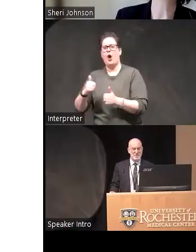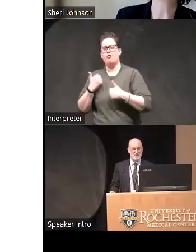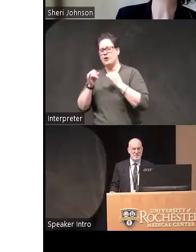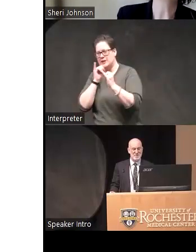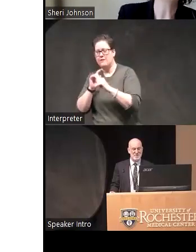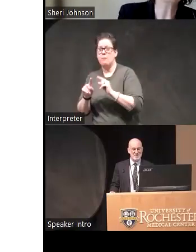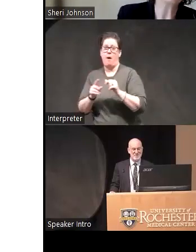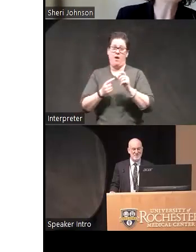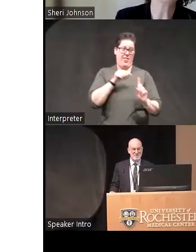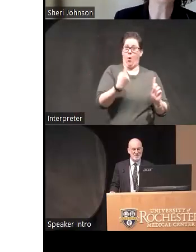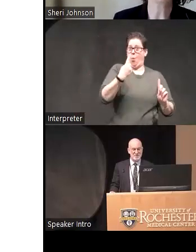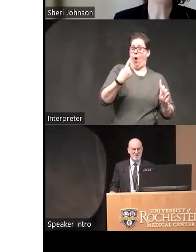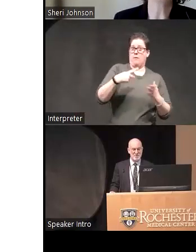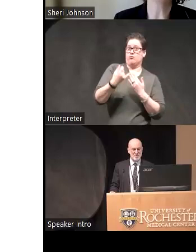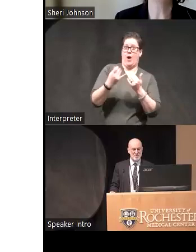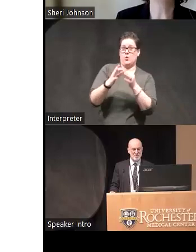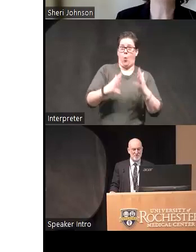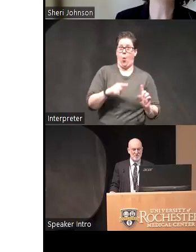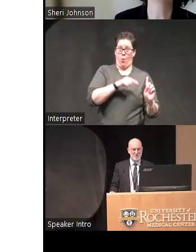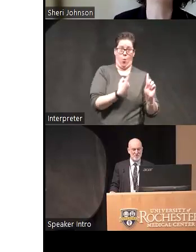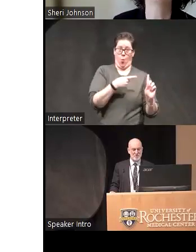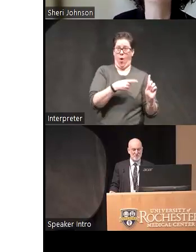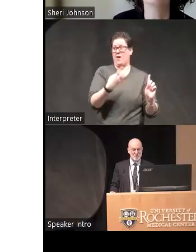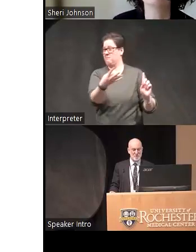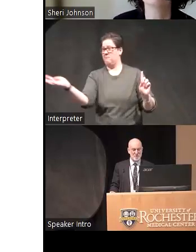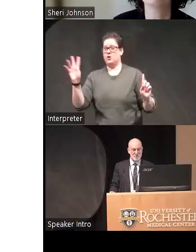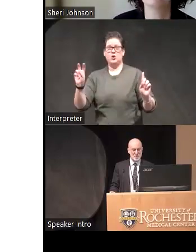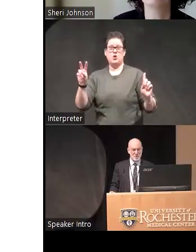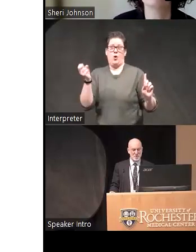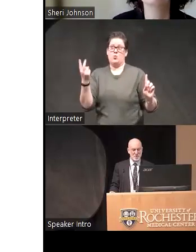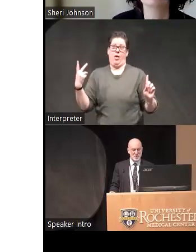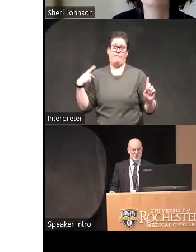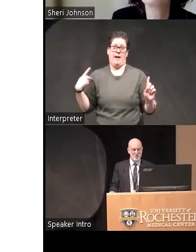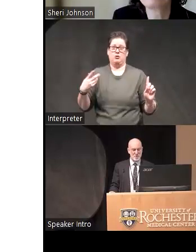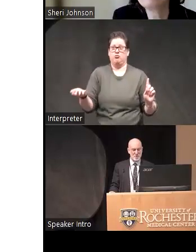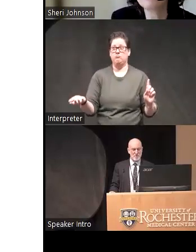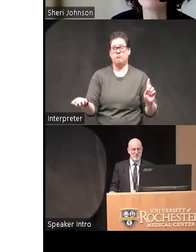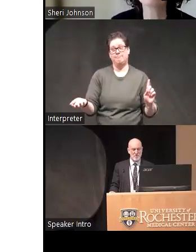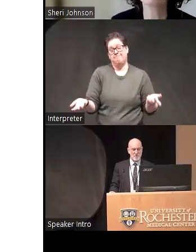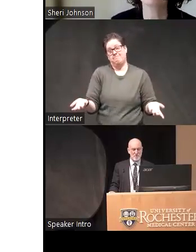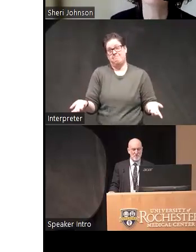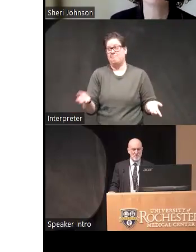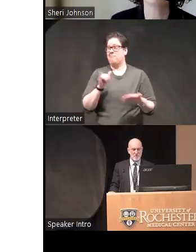but basically that fell to one person who pulled it off so that was great and she